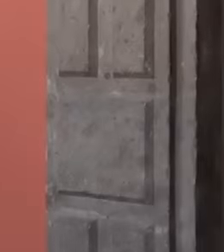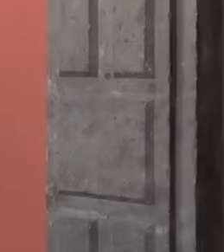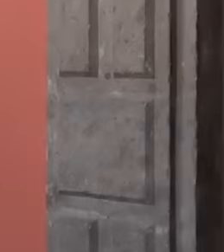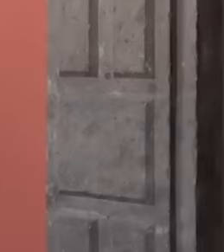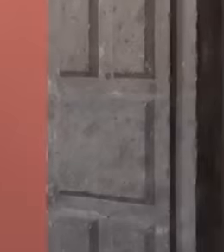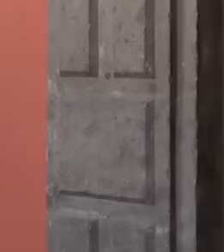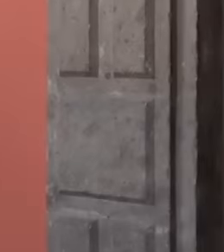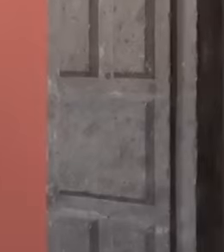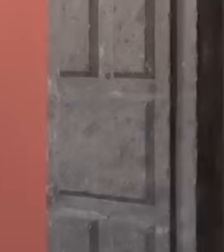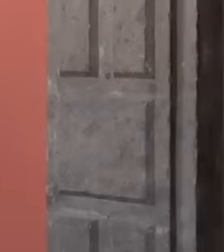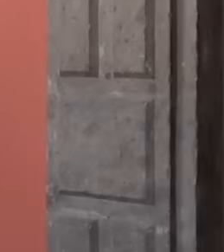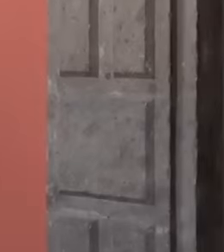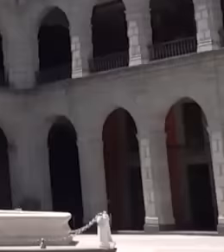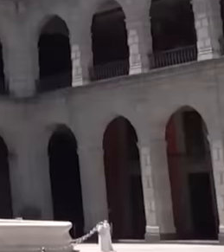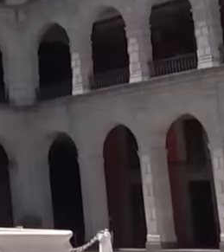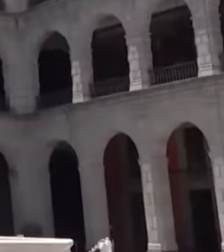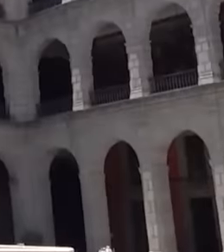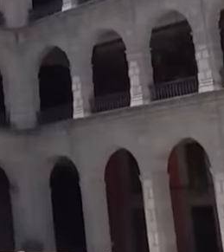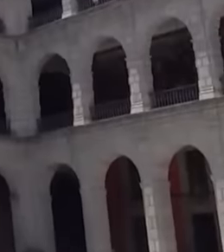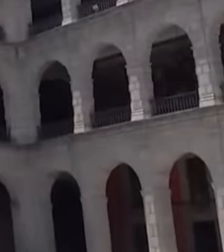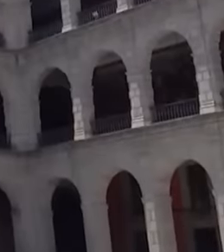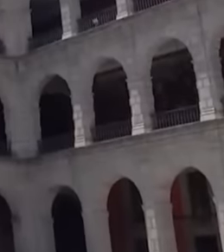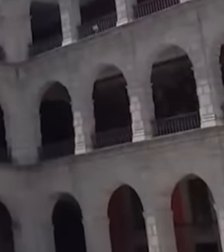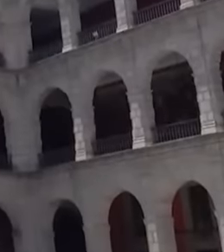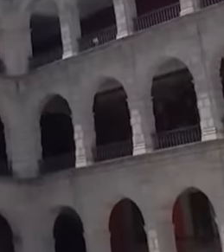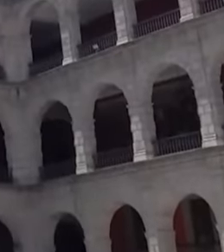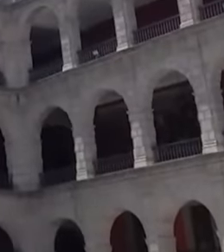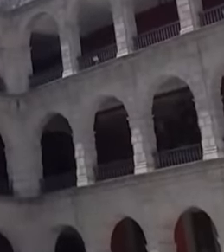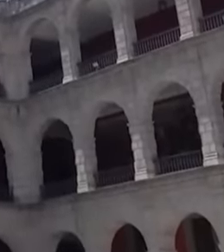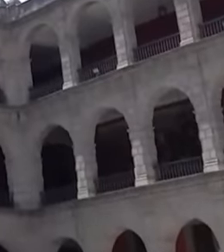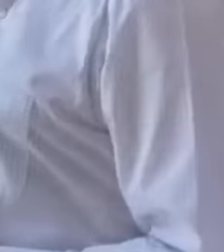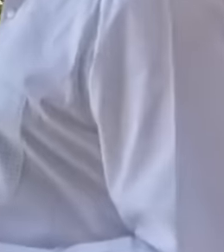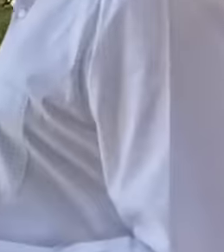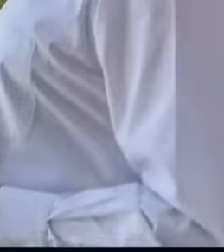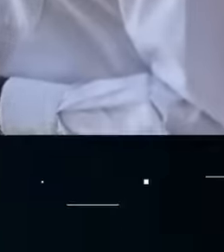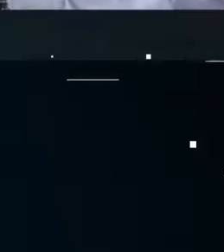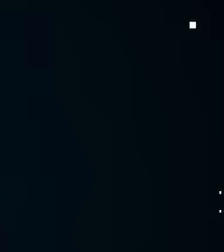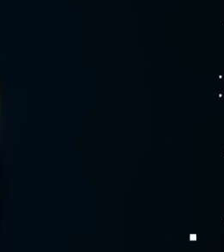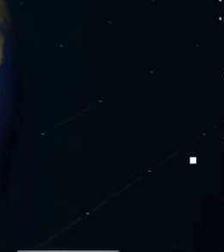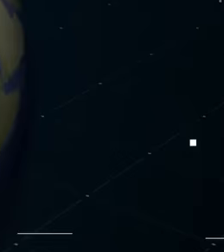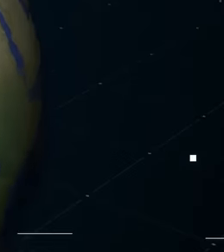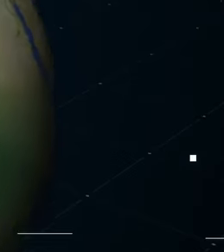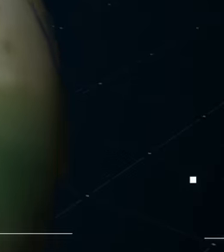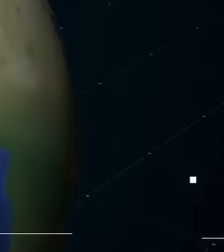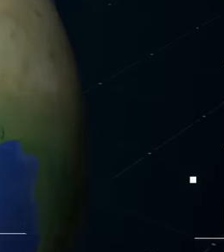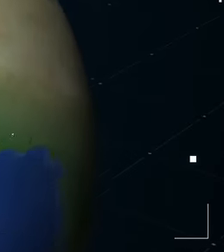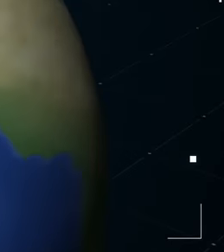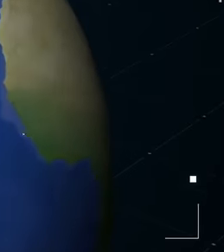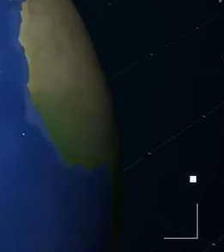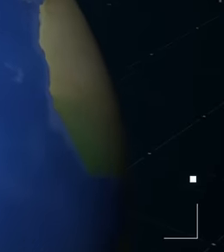The president of Mexico Andrés Manuel López Obrador is growing his fame and prestige